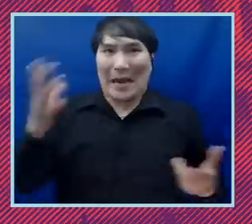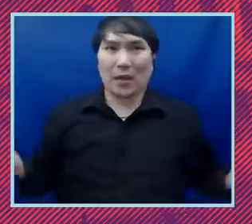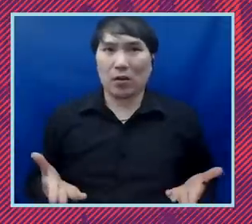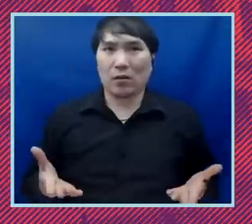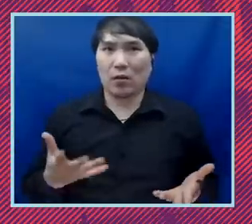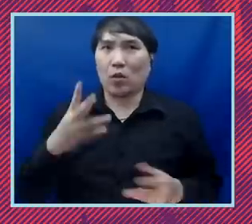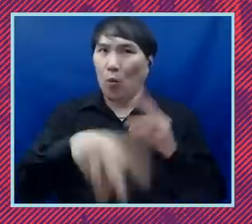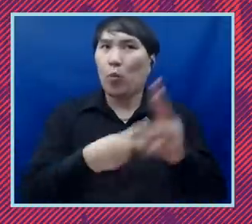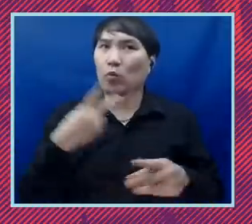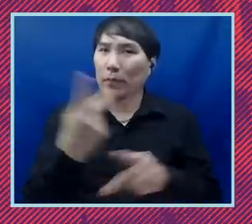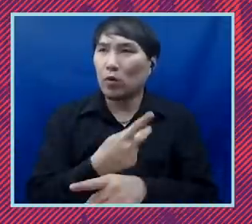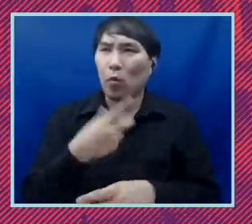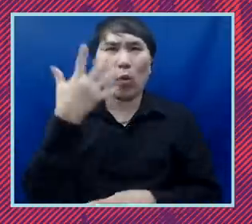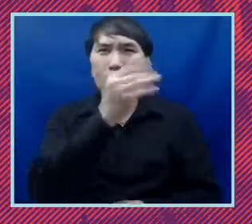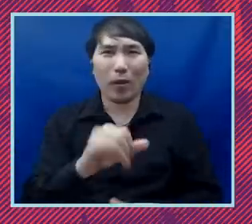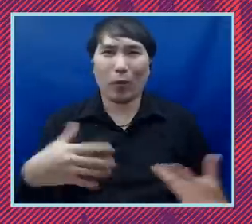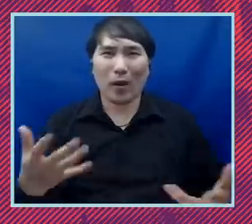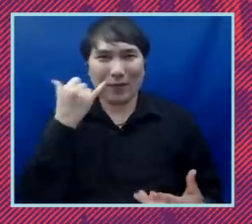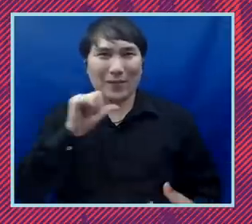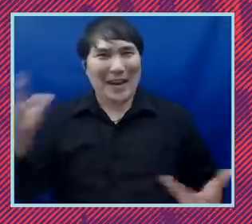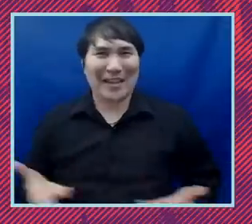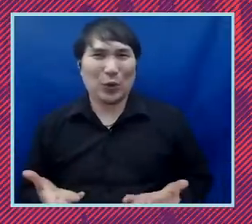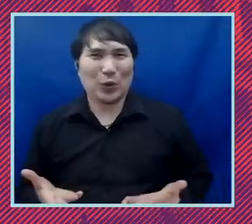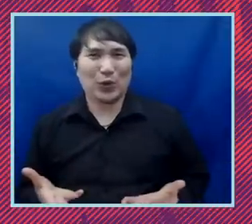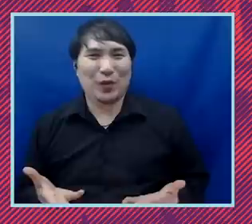right and in the moment when we weren't sure what had the outcome of the election